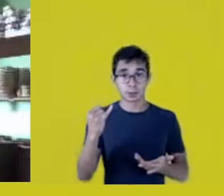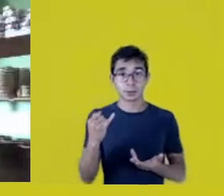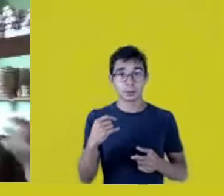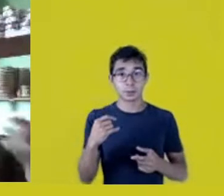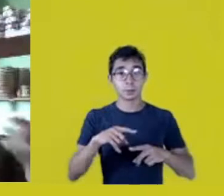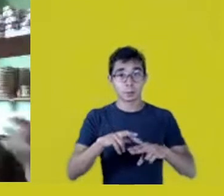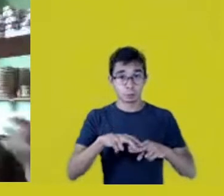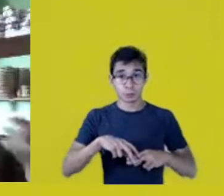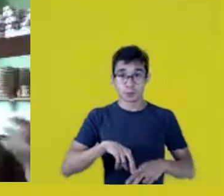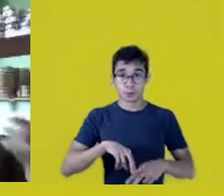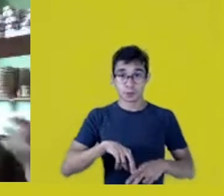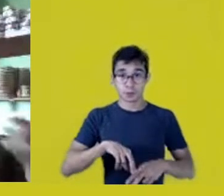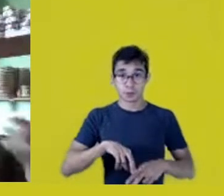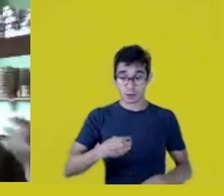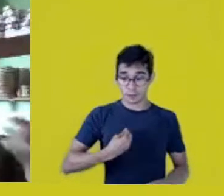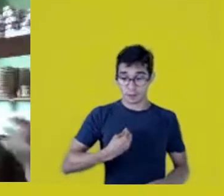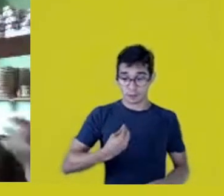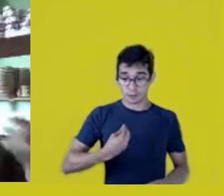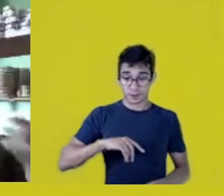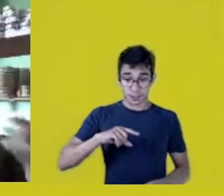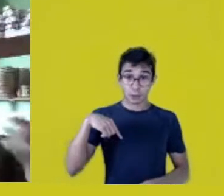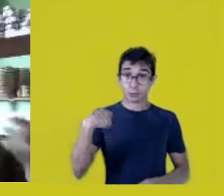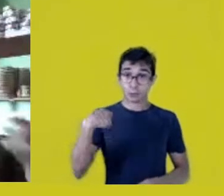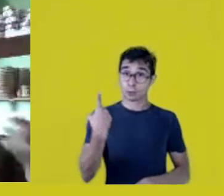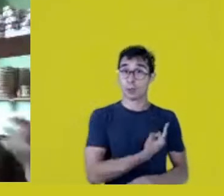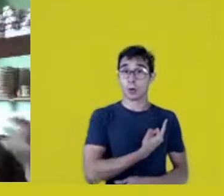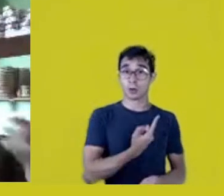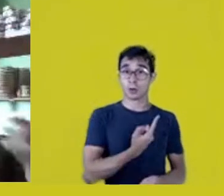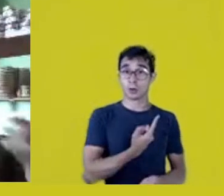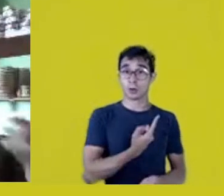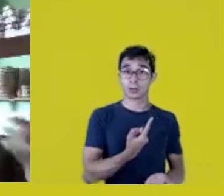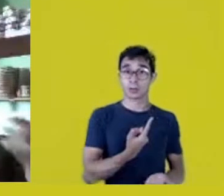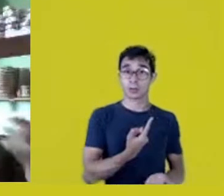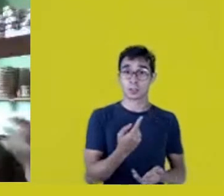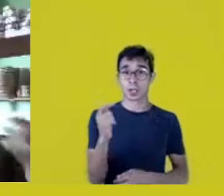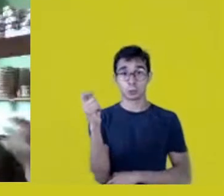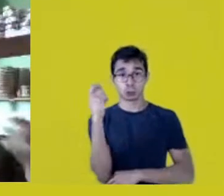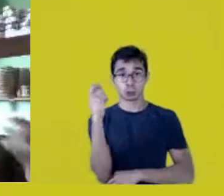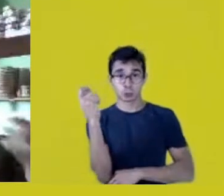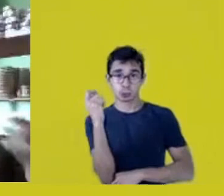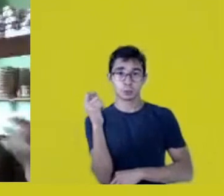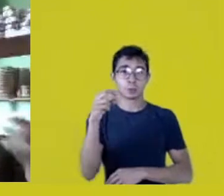be it in the South, here up North or Southeast or in Central Brazil.